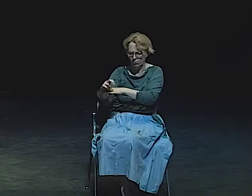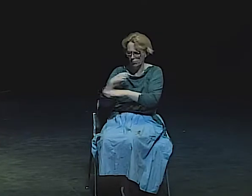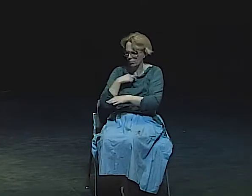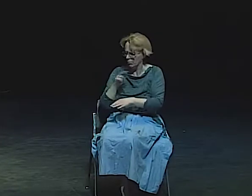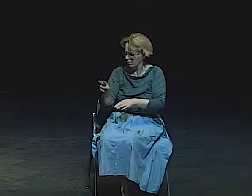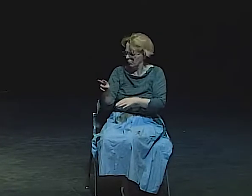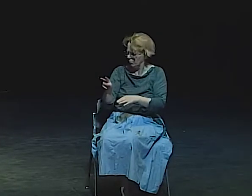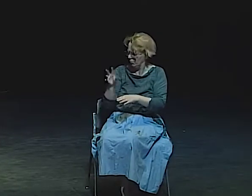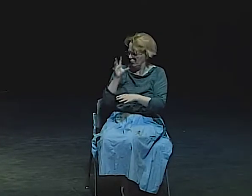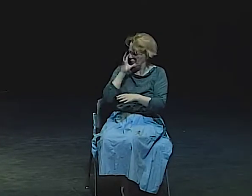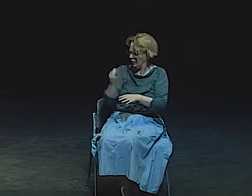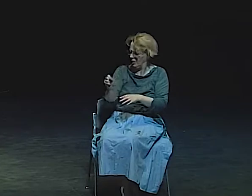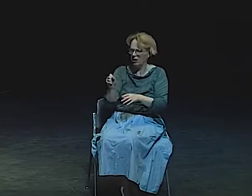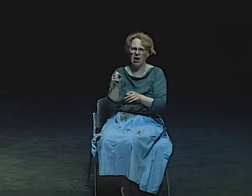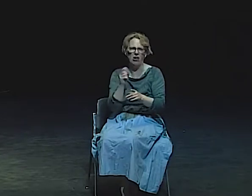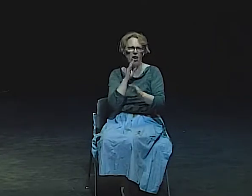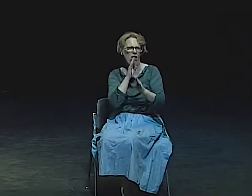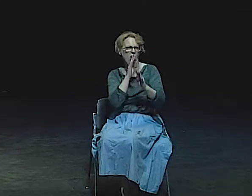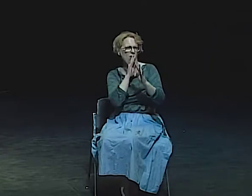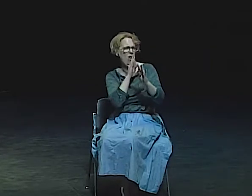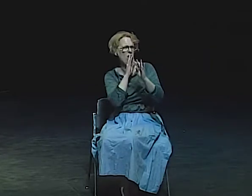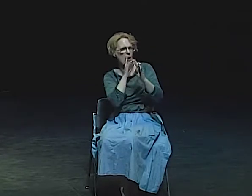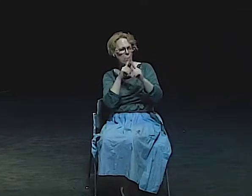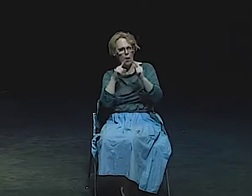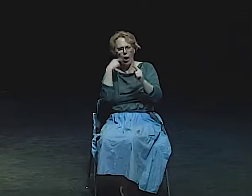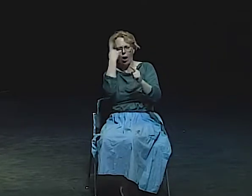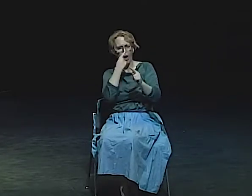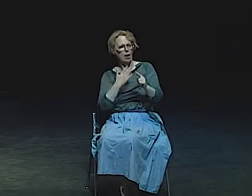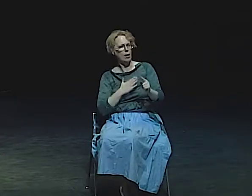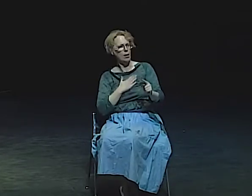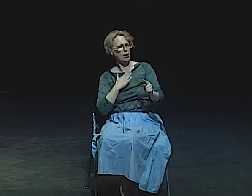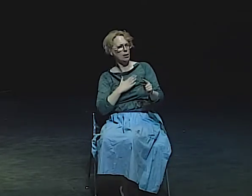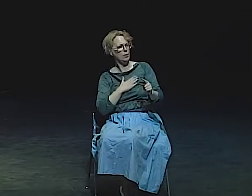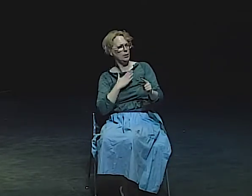SITTING WITH HER STUFF. I WAS REALLY FASCINATED BY HER.